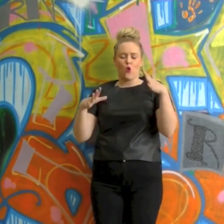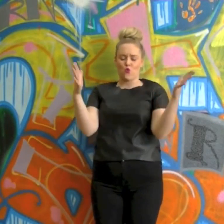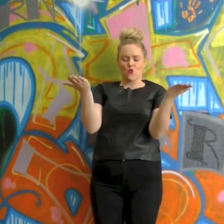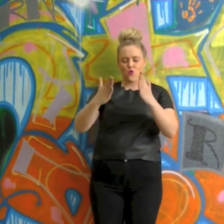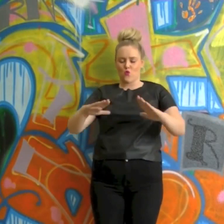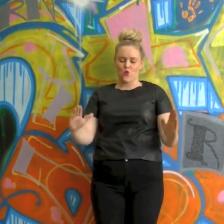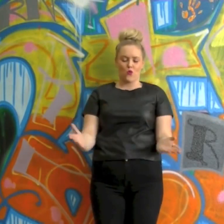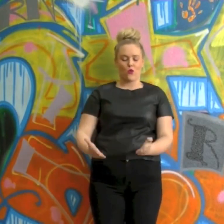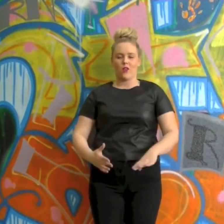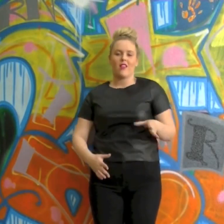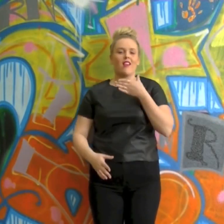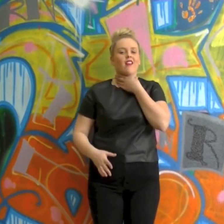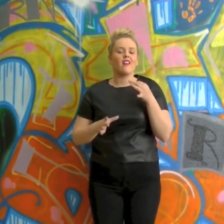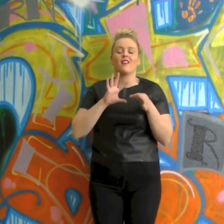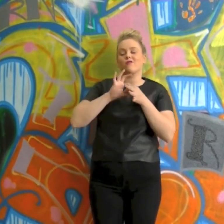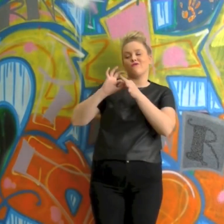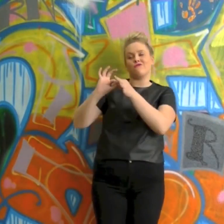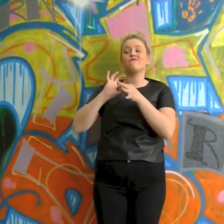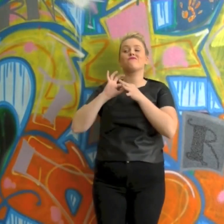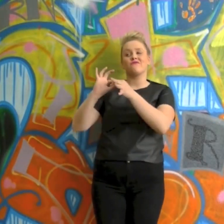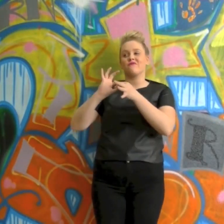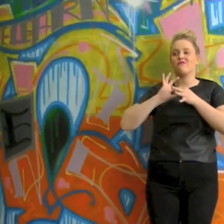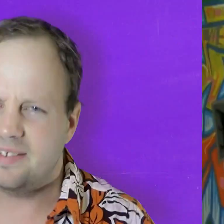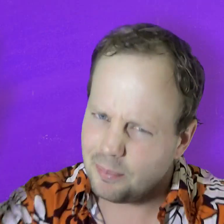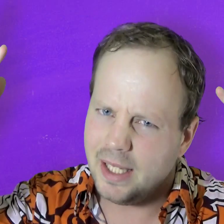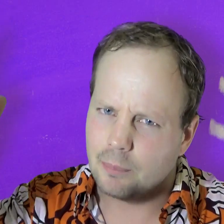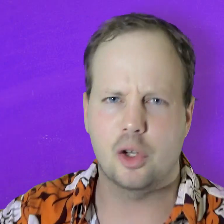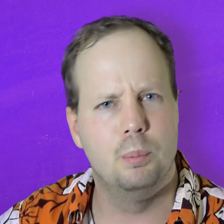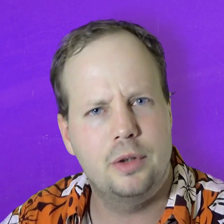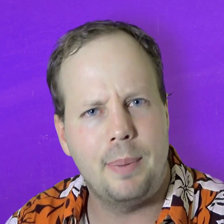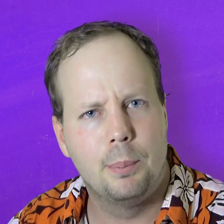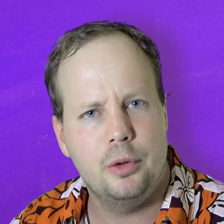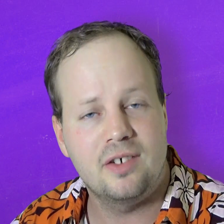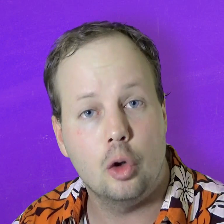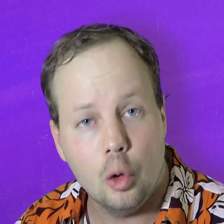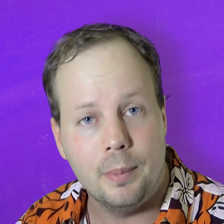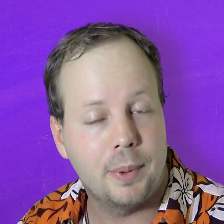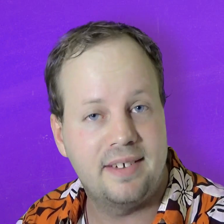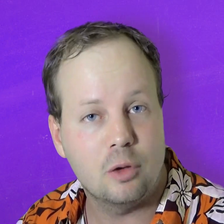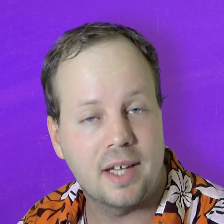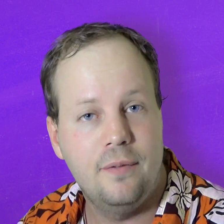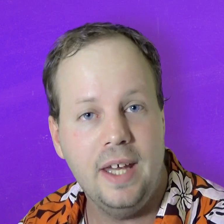and share about 82% of signs. but I've already stuttered enough so now I'll introduce